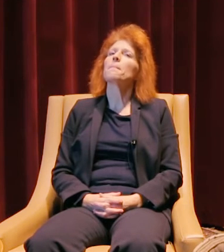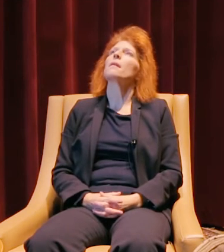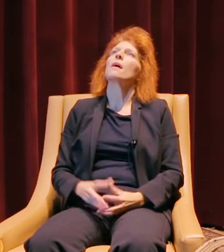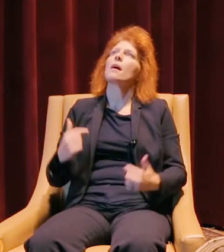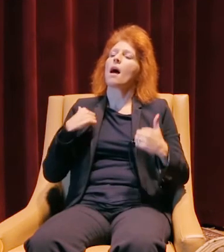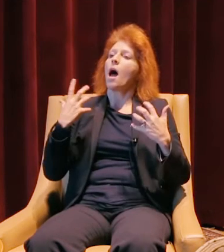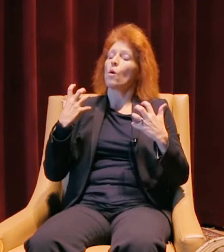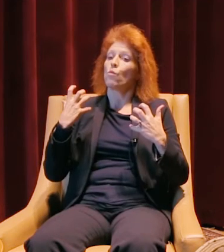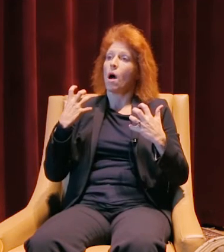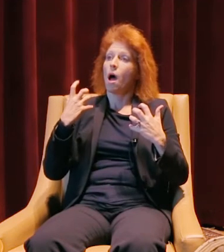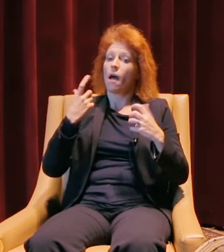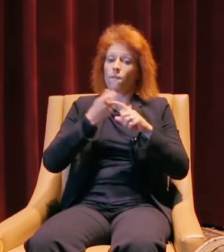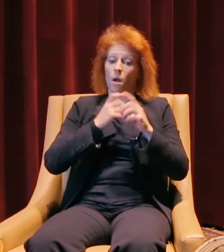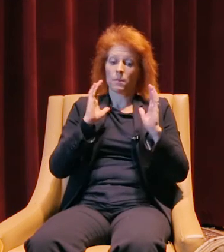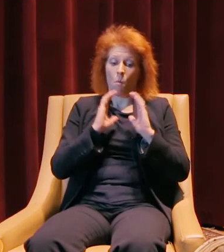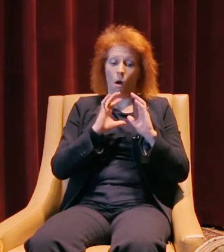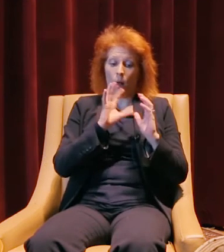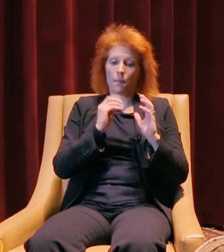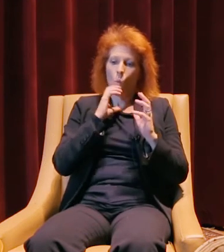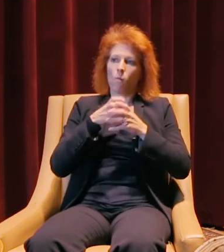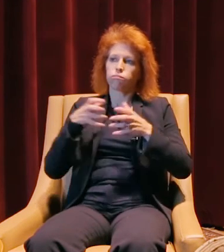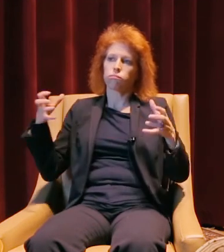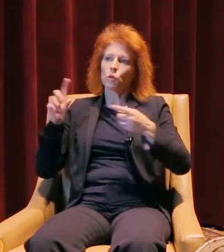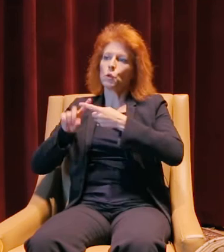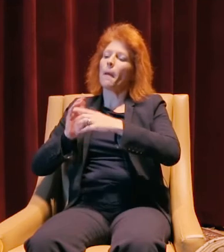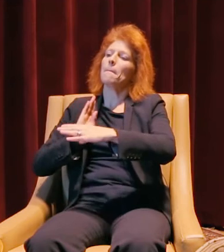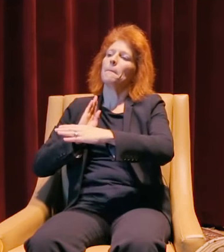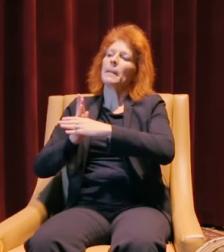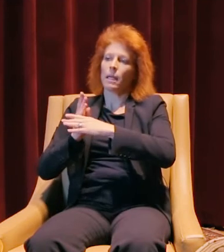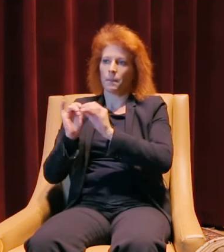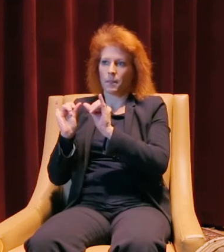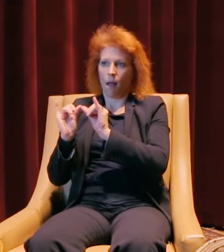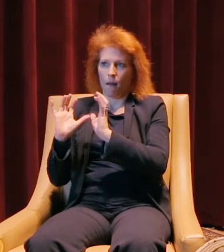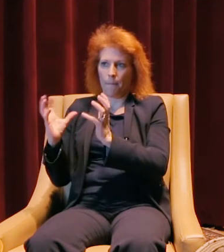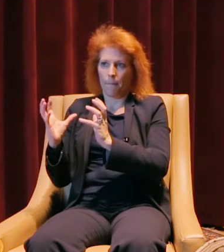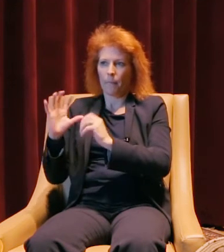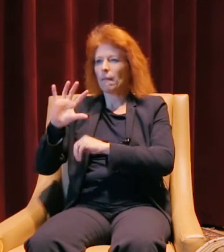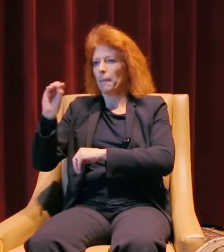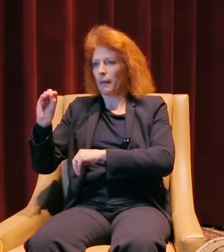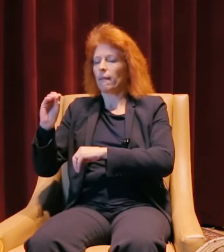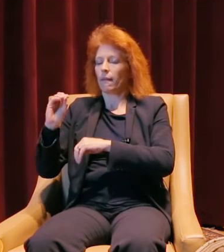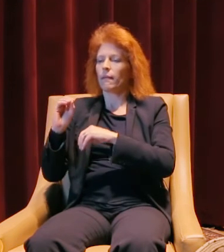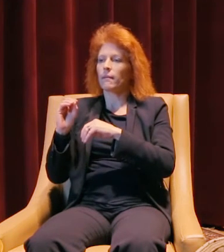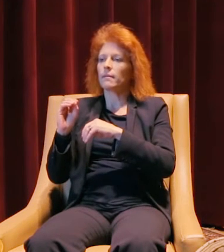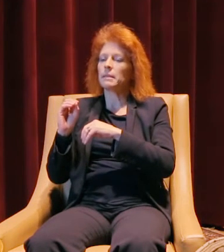I want to grow from a small company into a medium-sized company, where we are comfortable,